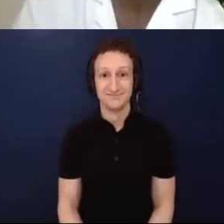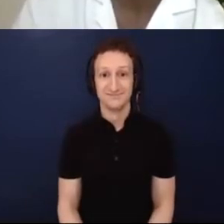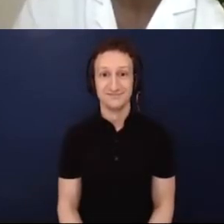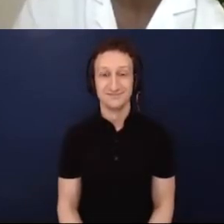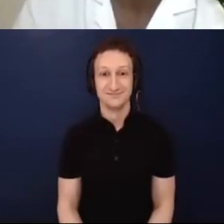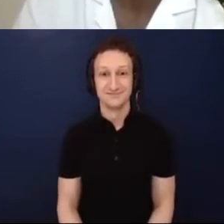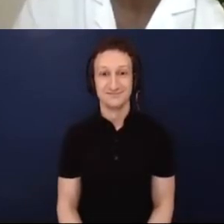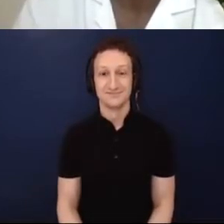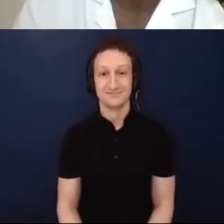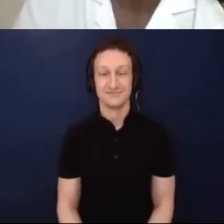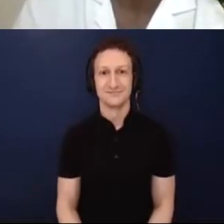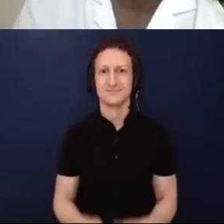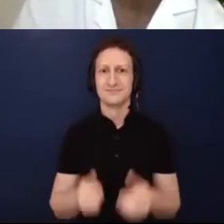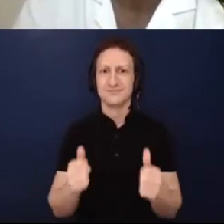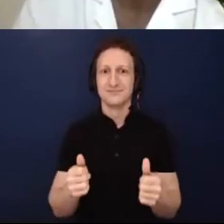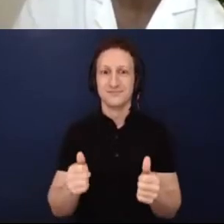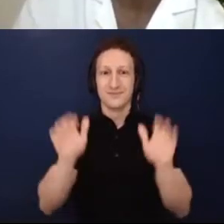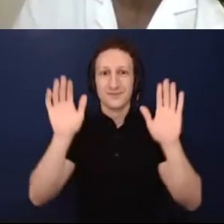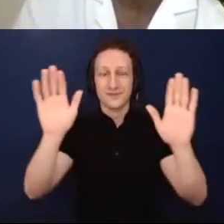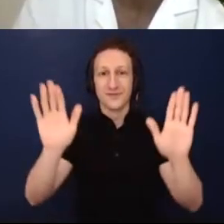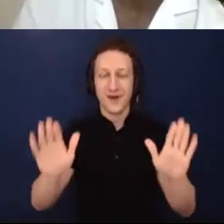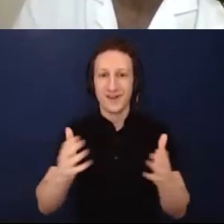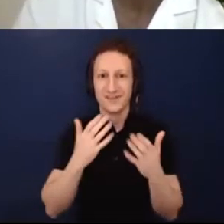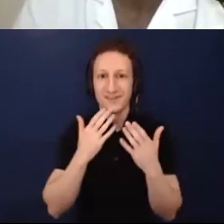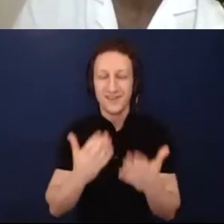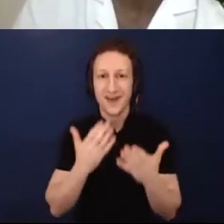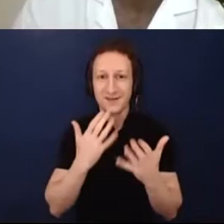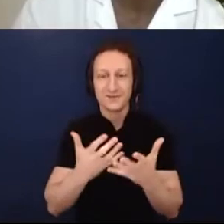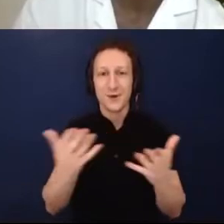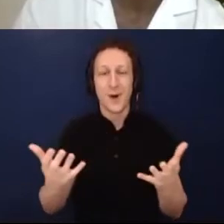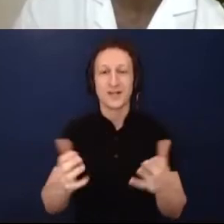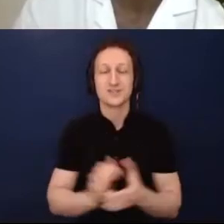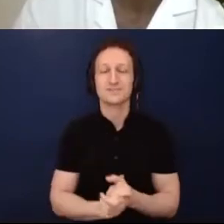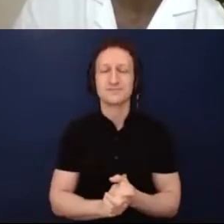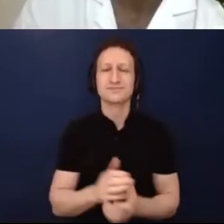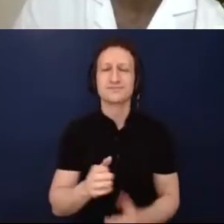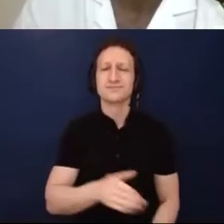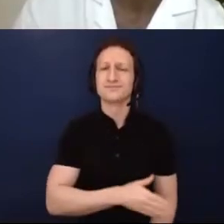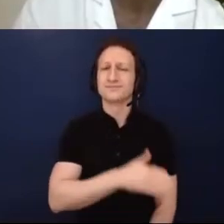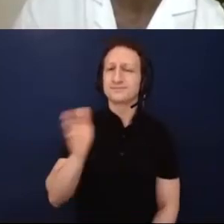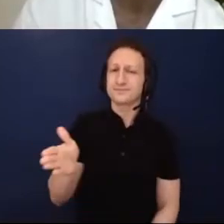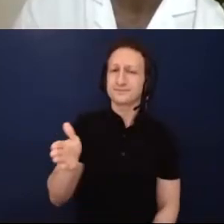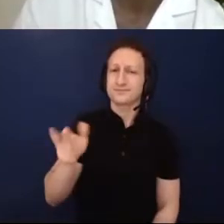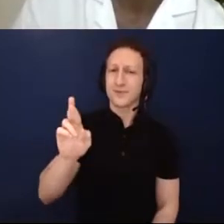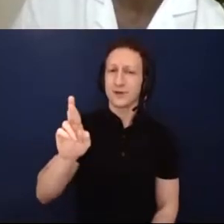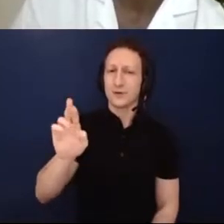Wonderful. thank you all for sharing. Reagan I'm wondering after hearing from all of